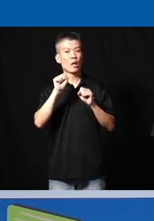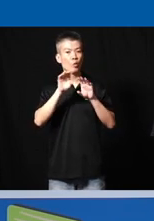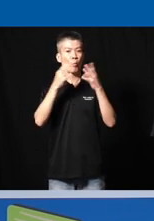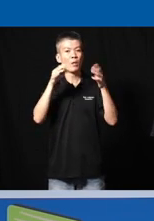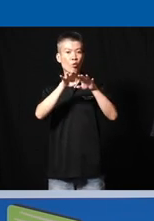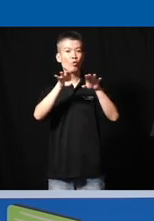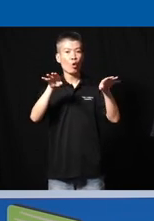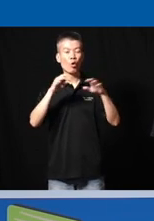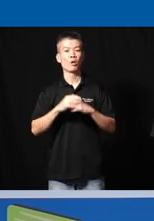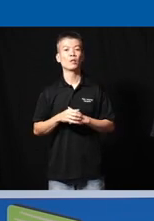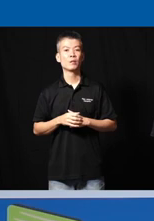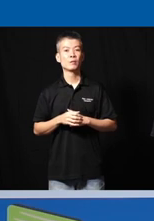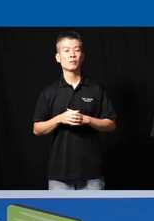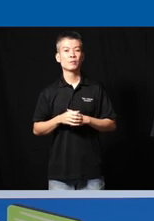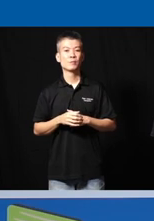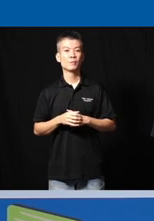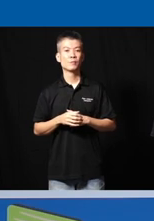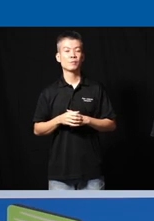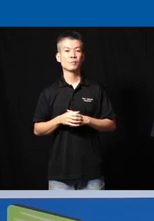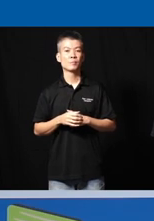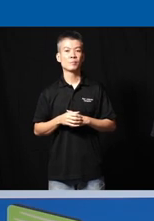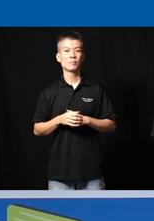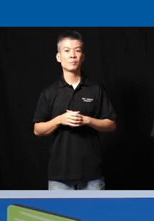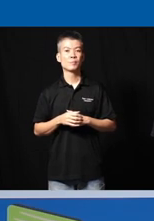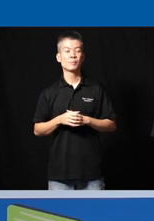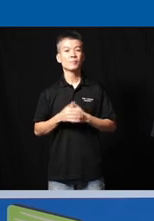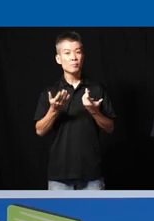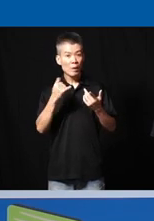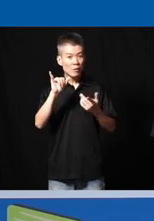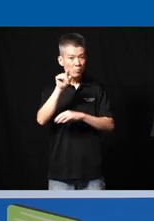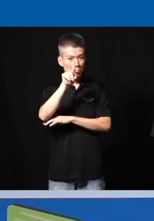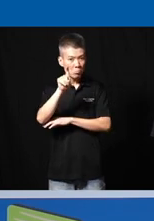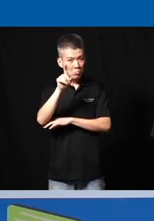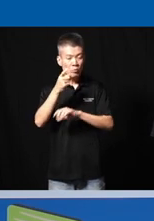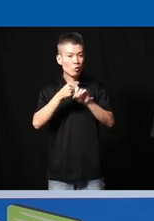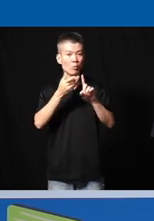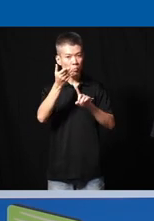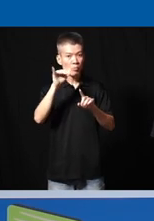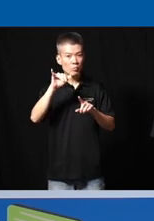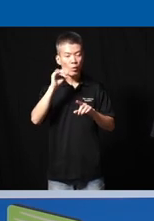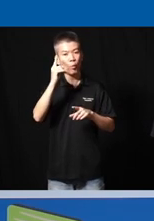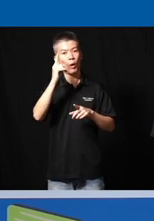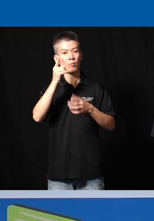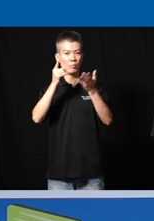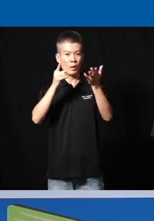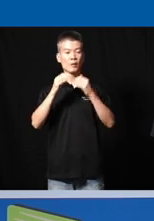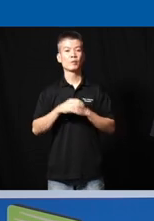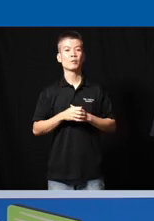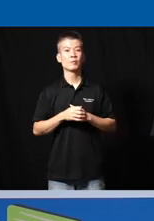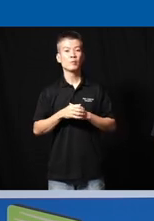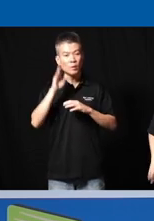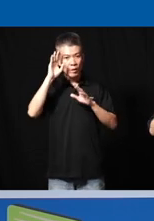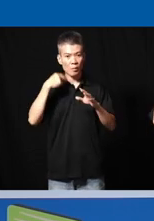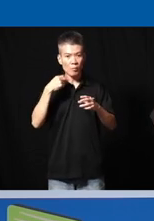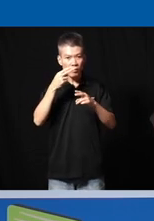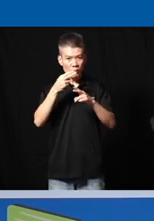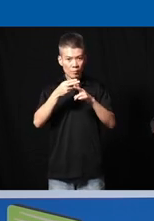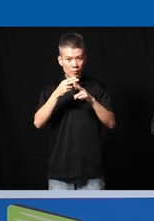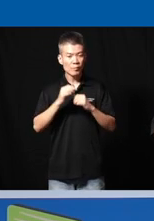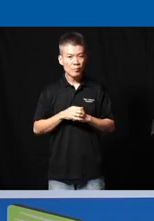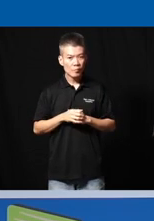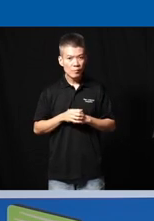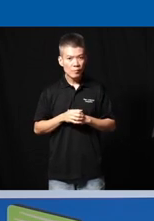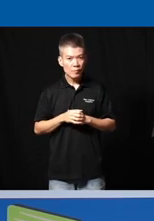floor any question from the yeah there's one over there Hi my name is uh EXC